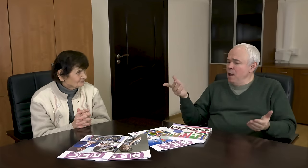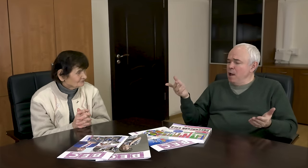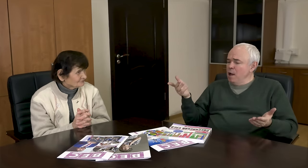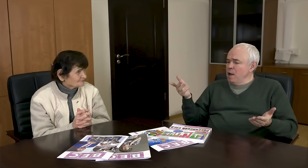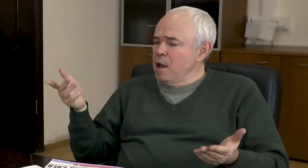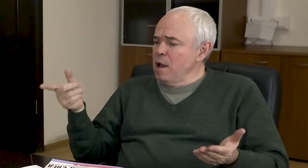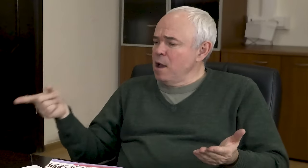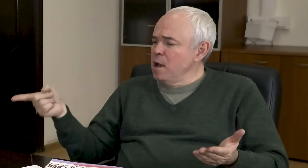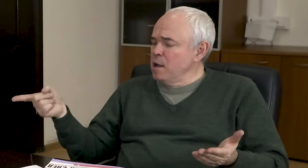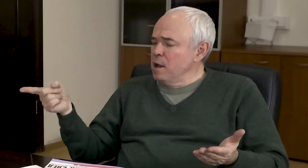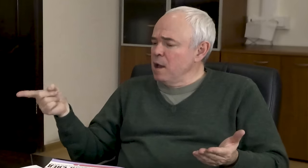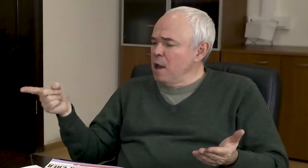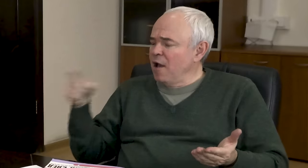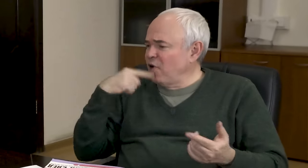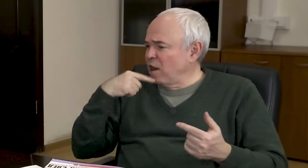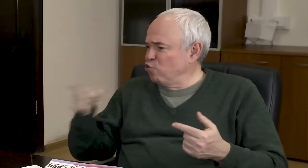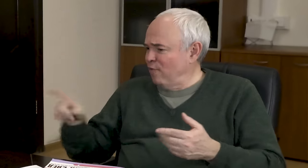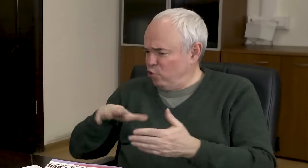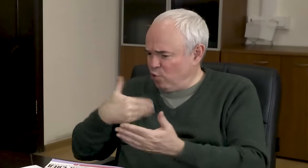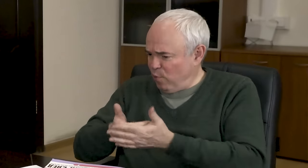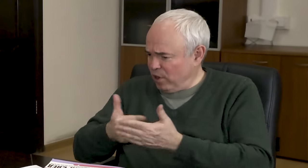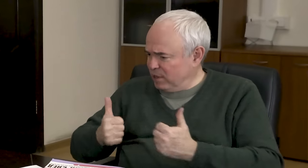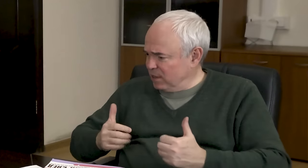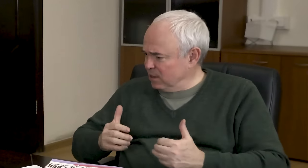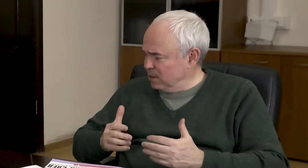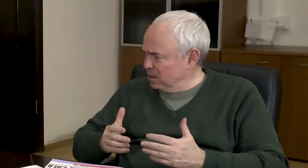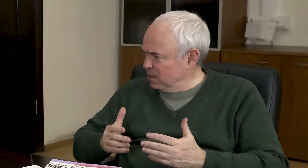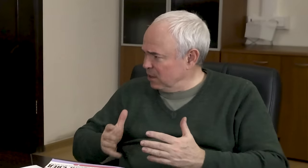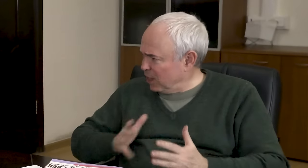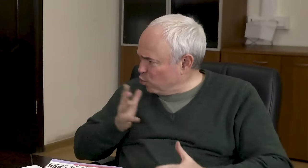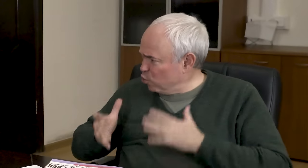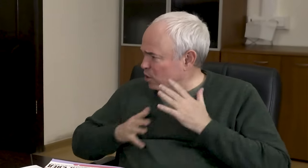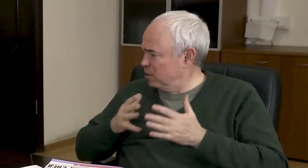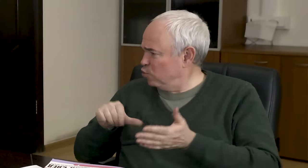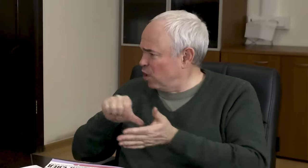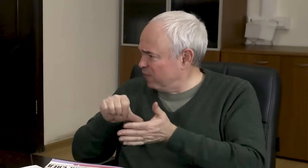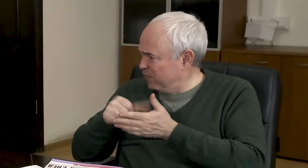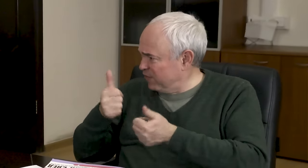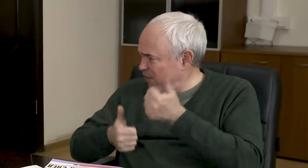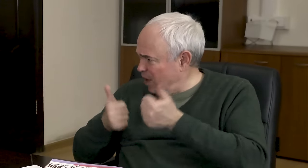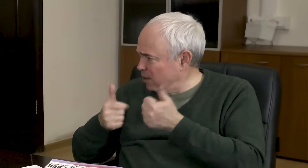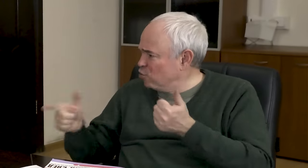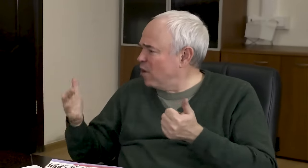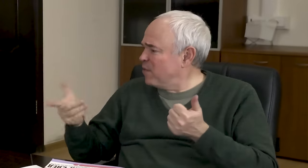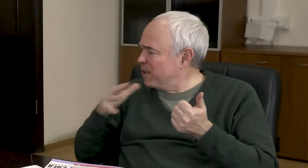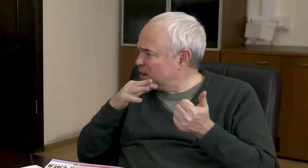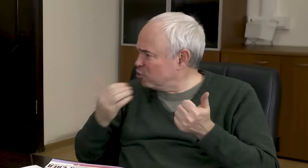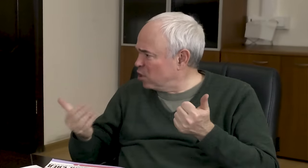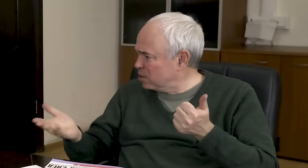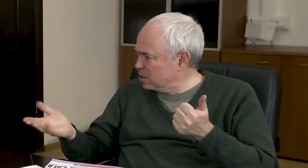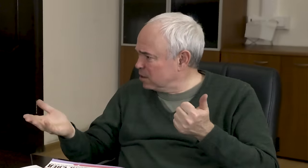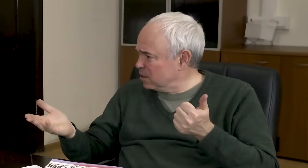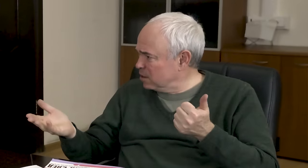You said that you still continue training and participate in competitions. How old are you?